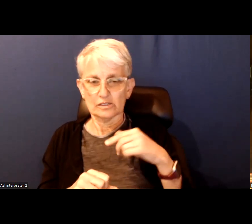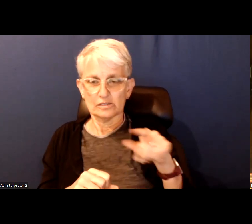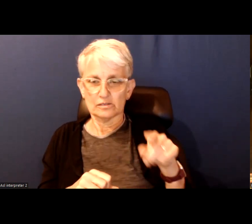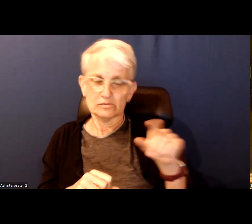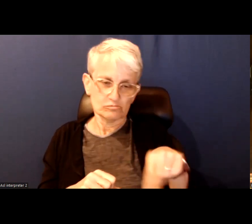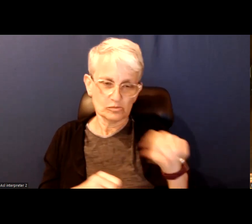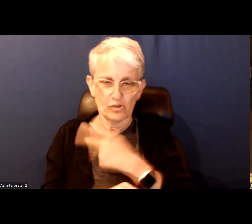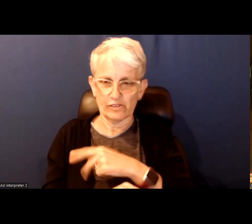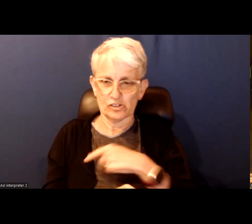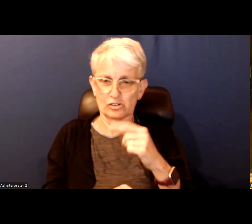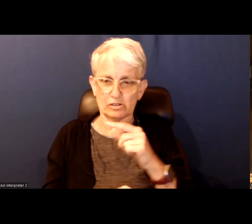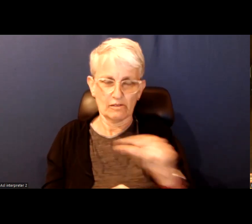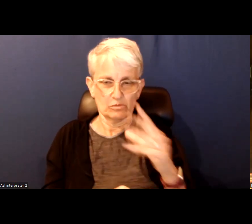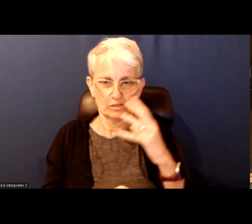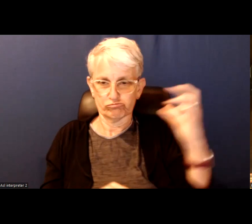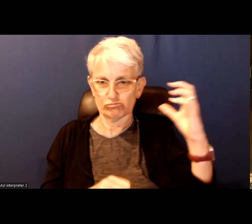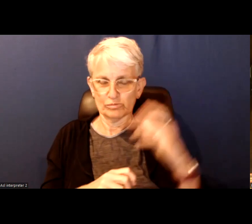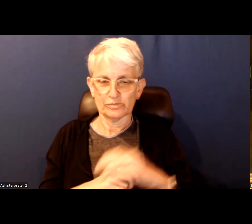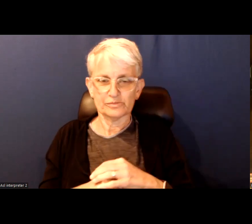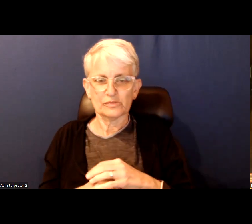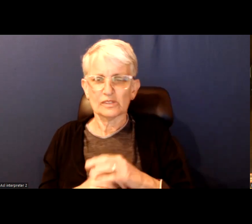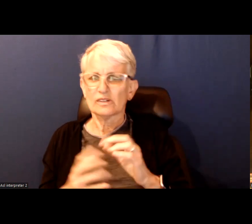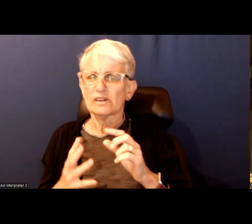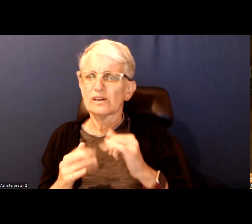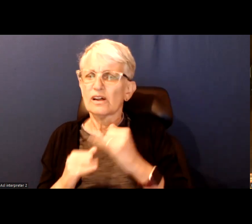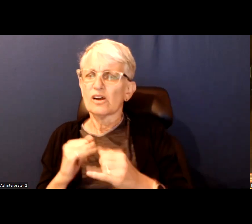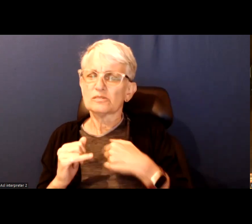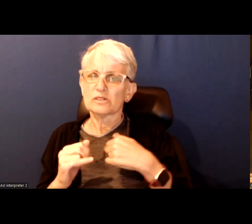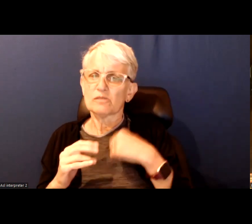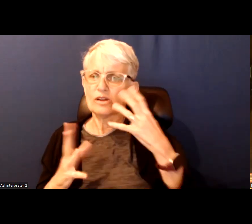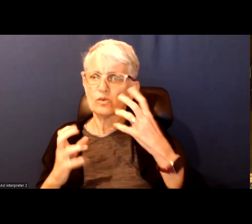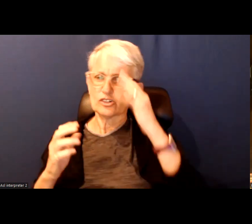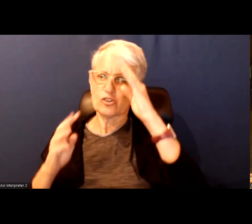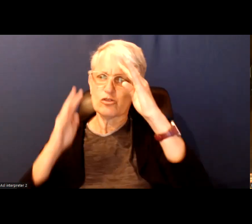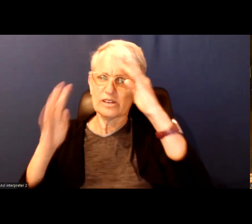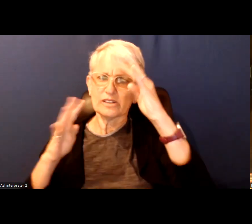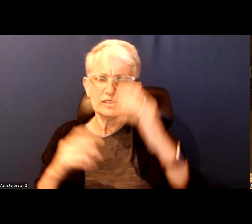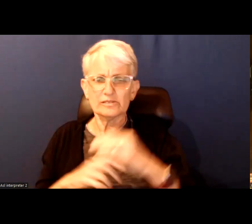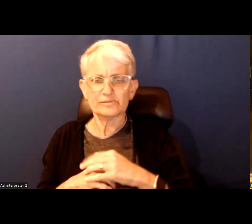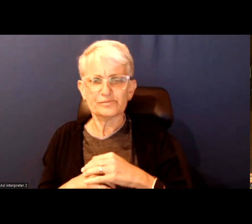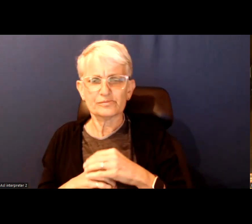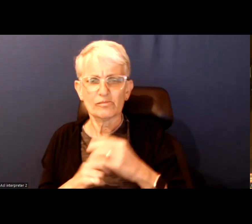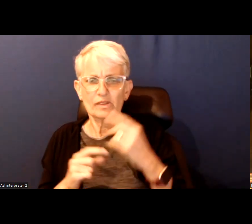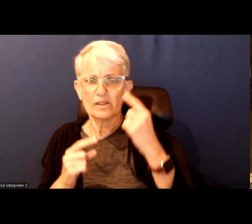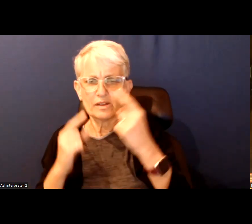be. And then finally I would like to see some creativity when it comes to thinking about